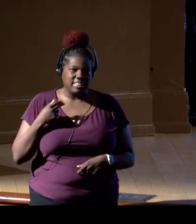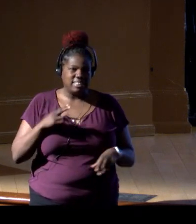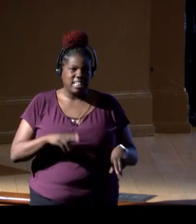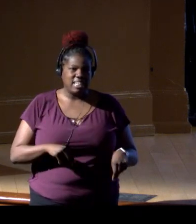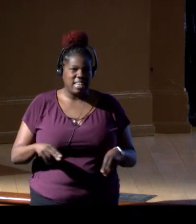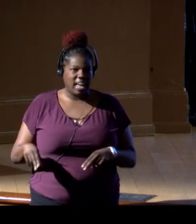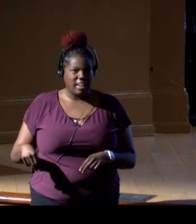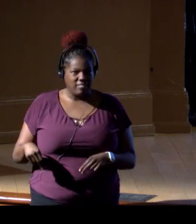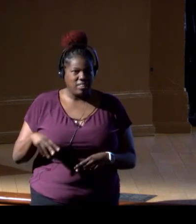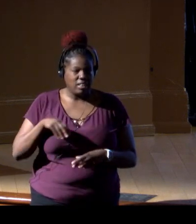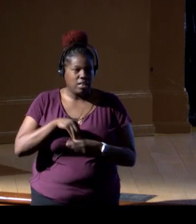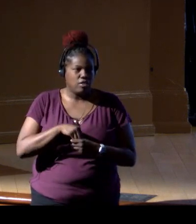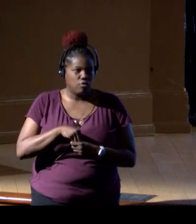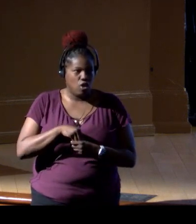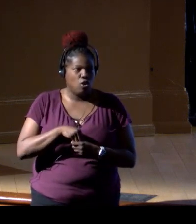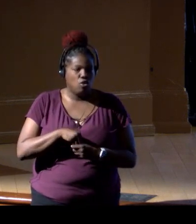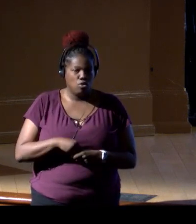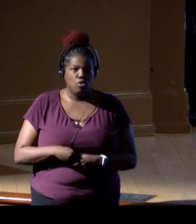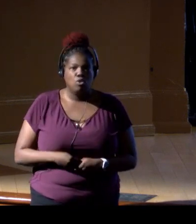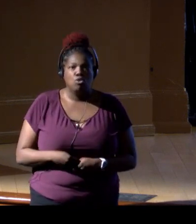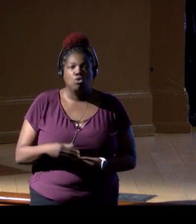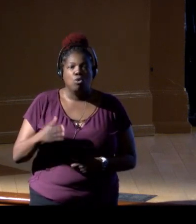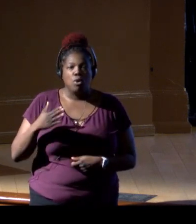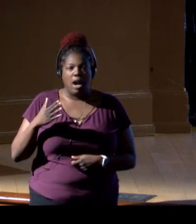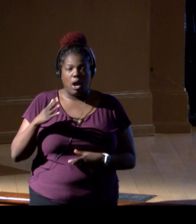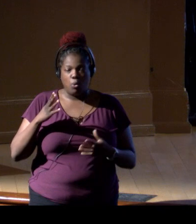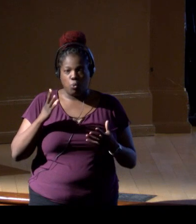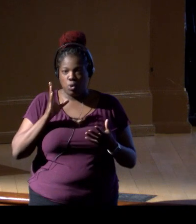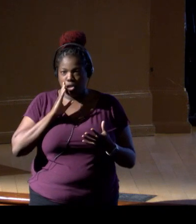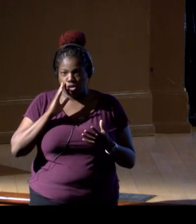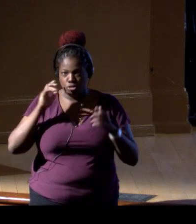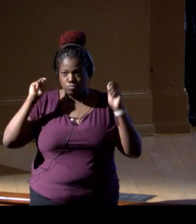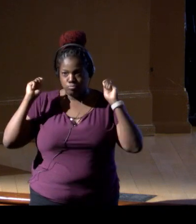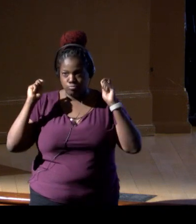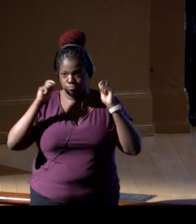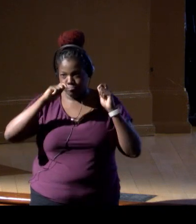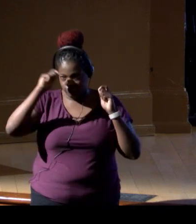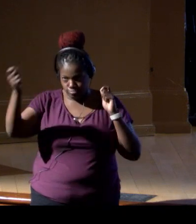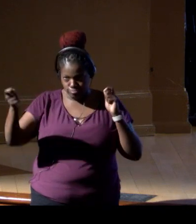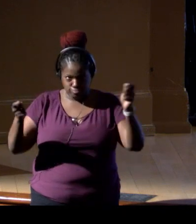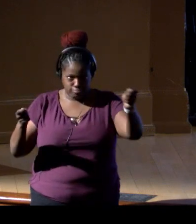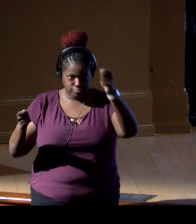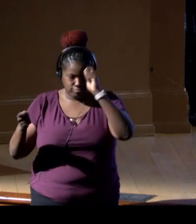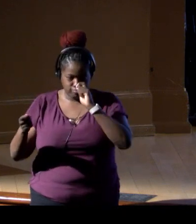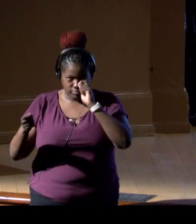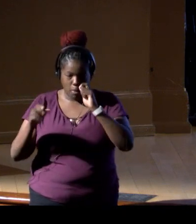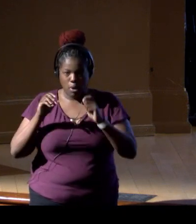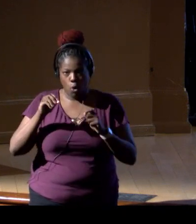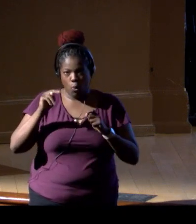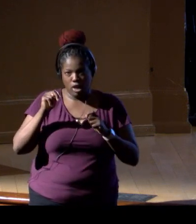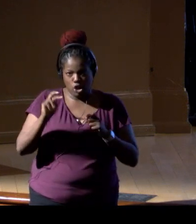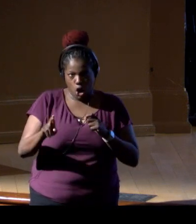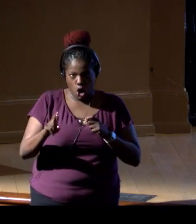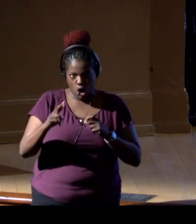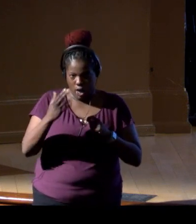So just very briefly put my ONR hat on versus my co-chair hat. So the Navy,